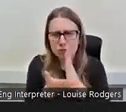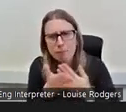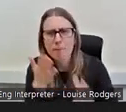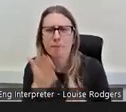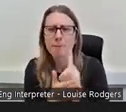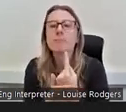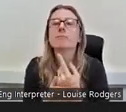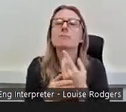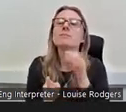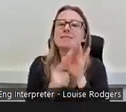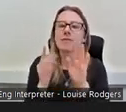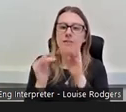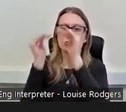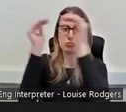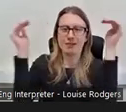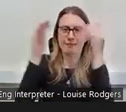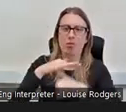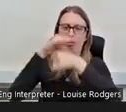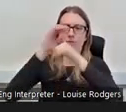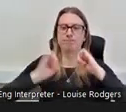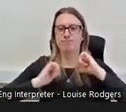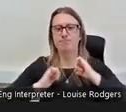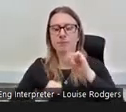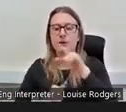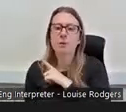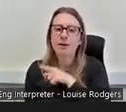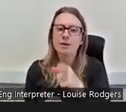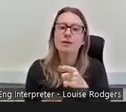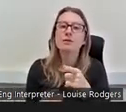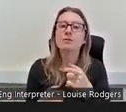you know? If we, if as a funder, if we want our projects and volunteers